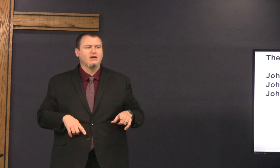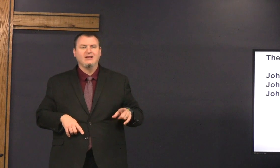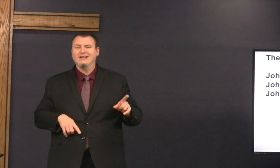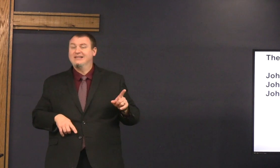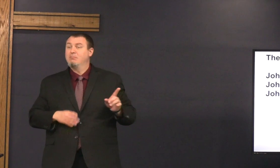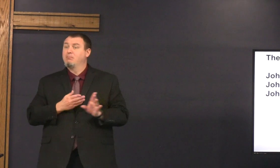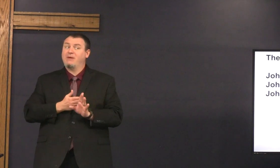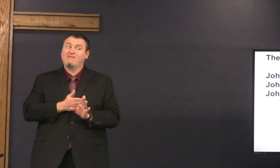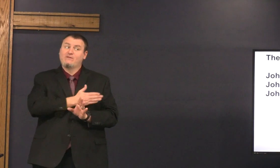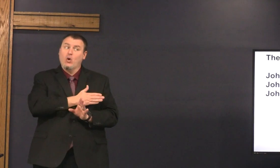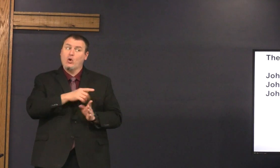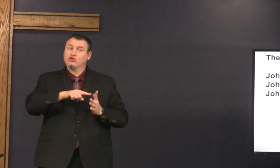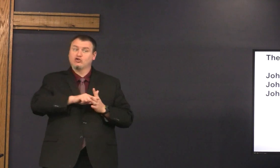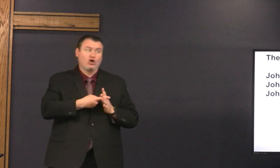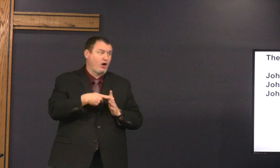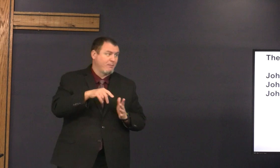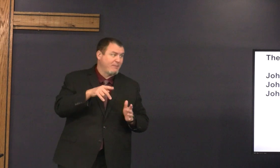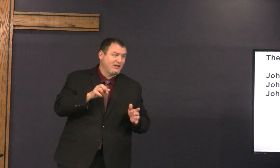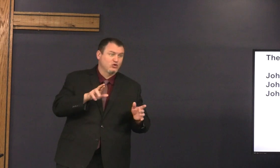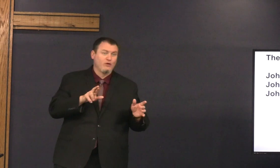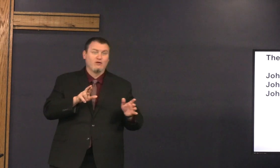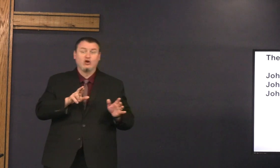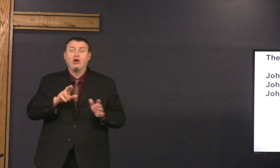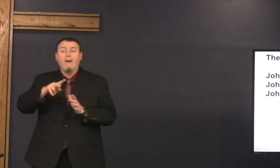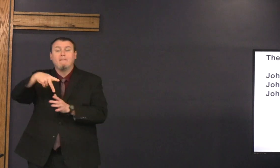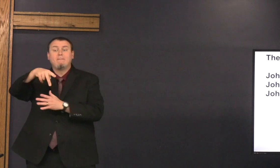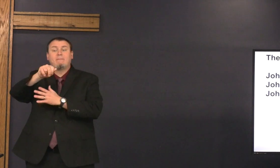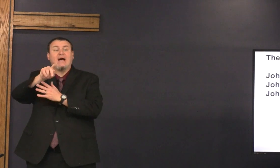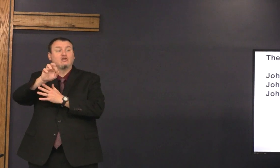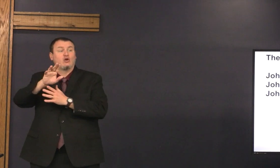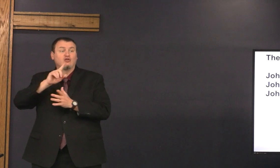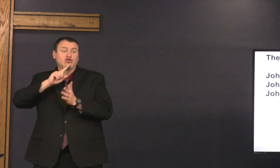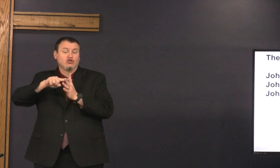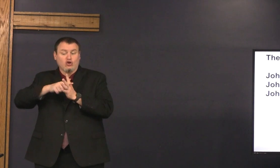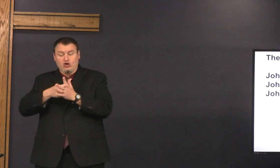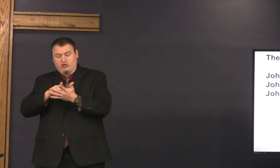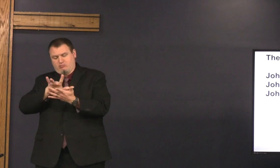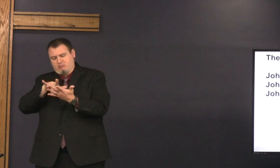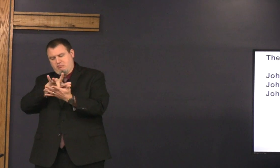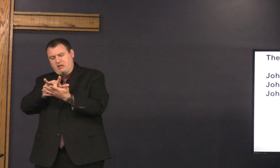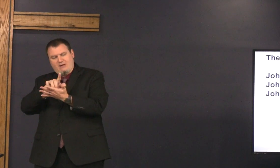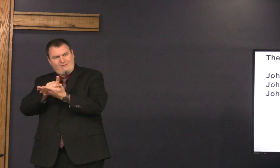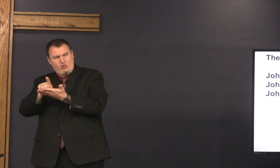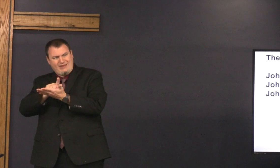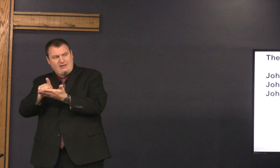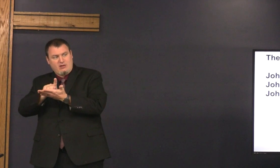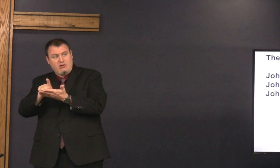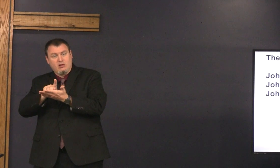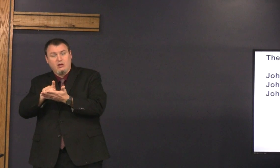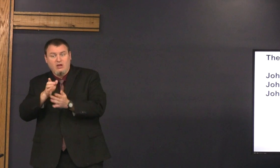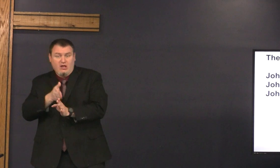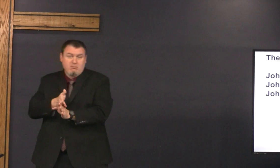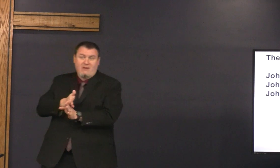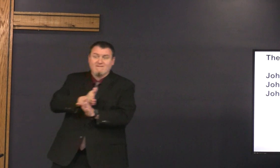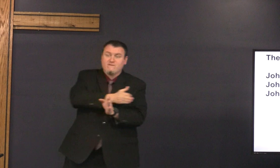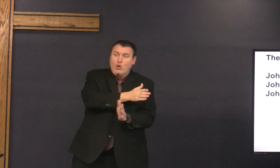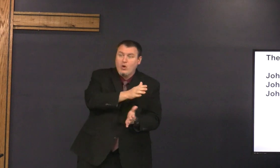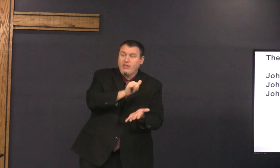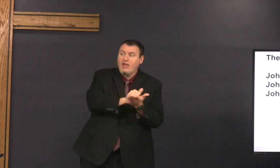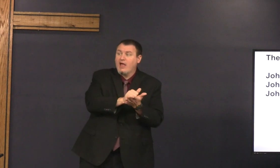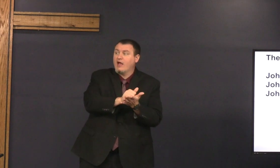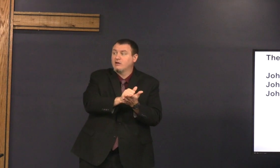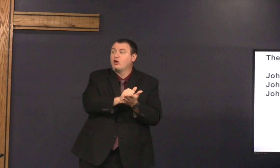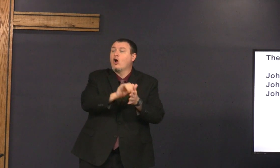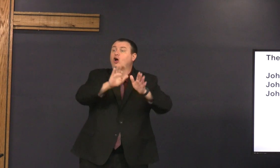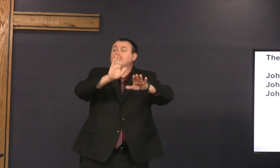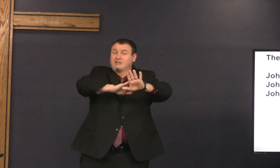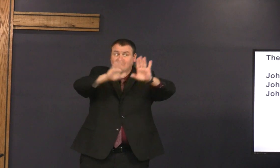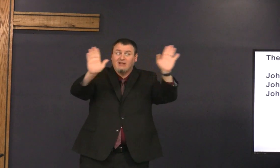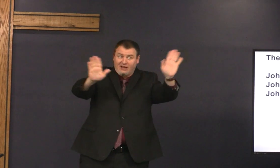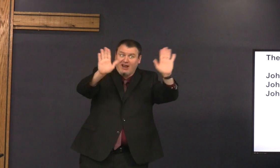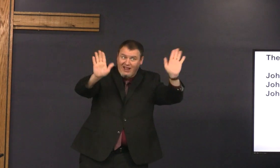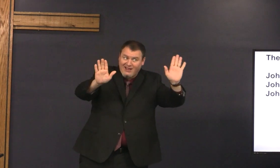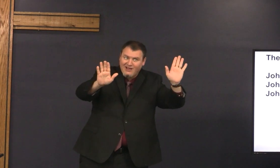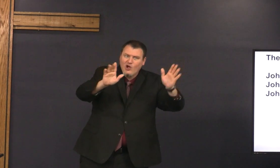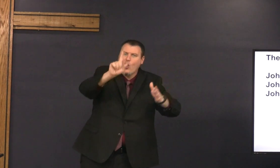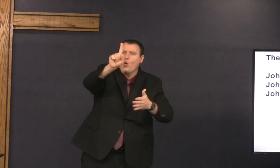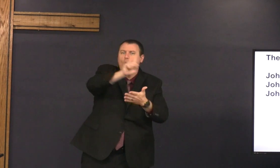when did it happen before beginning of Passover about the middle of the week it was on